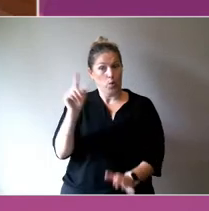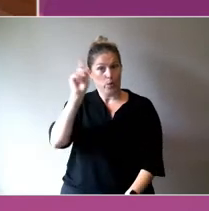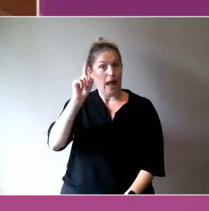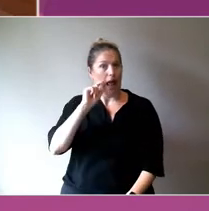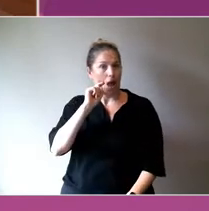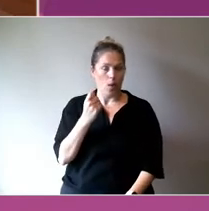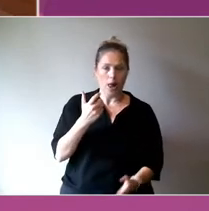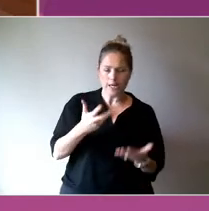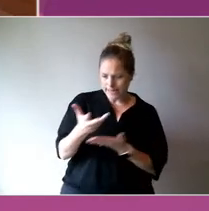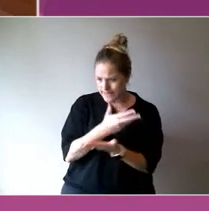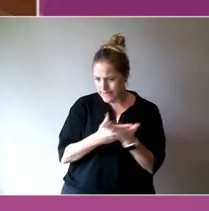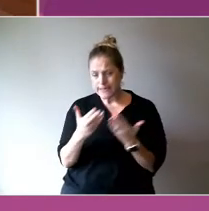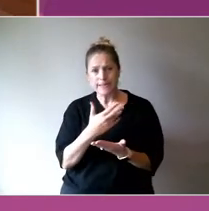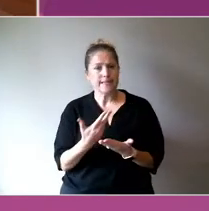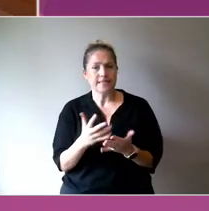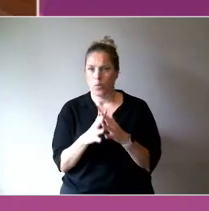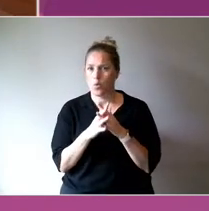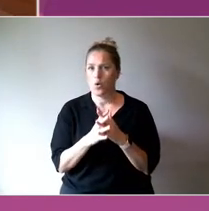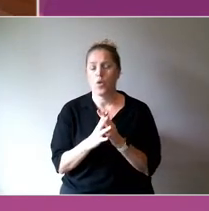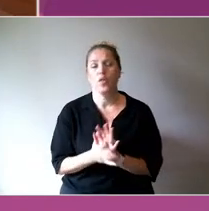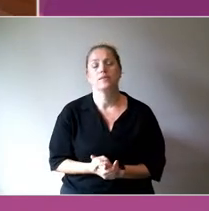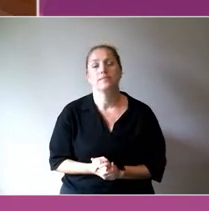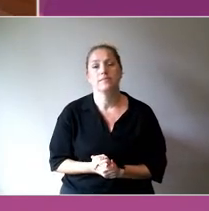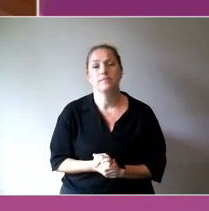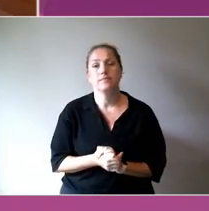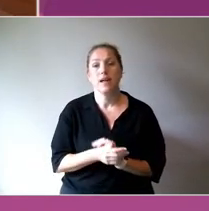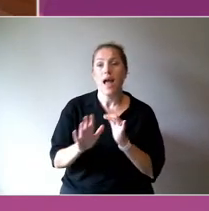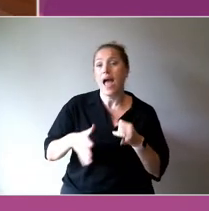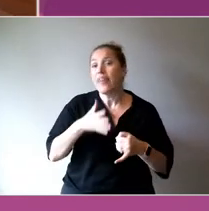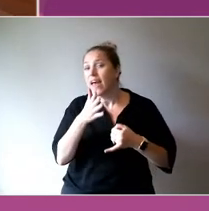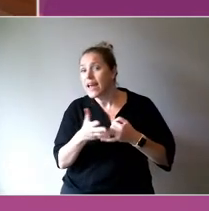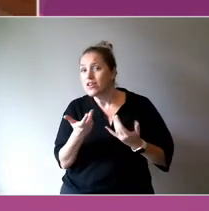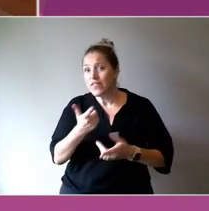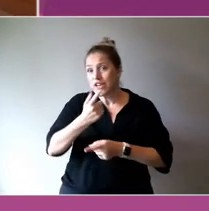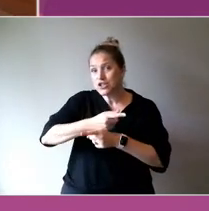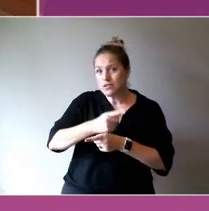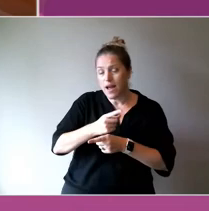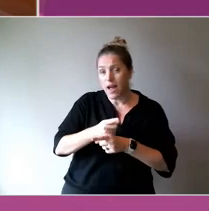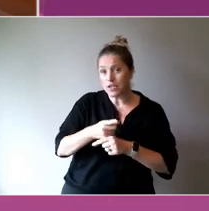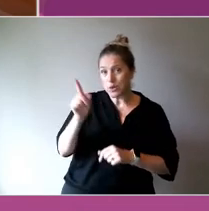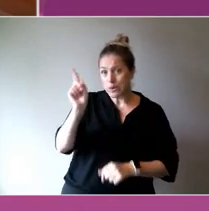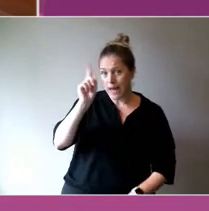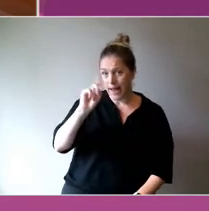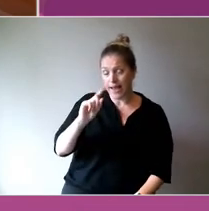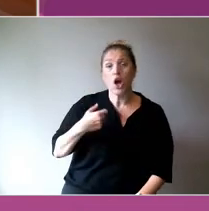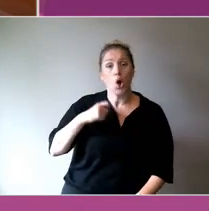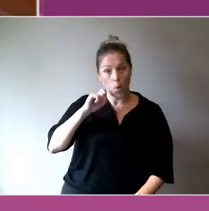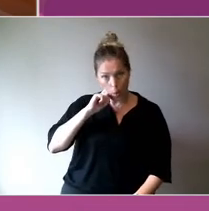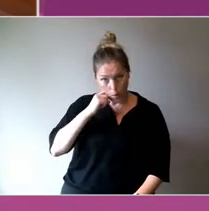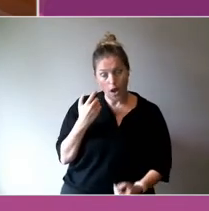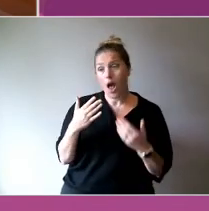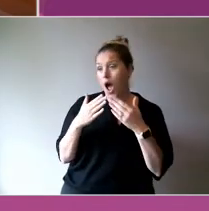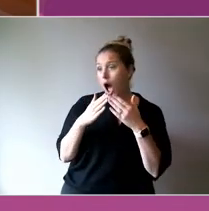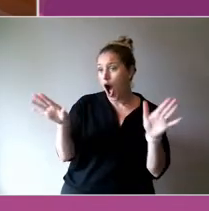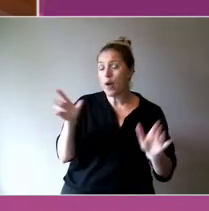After the general chat, we'll open the mics to people to ask questions.